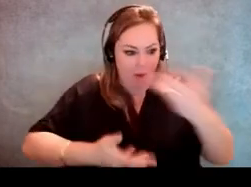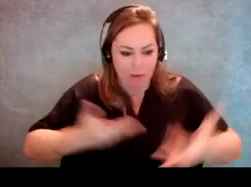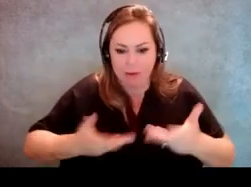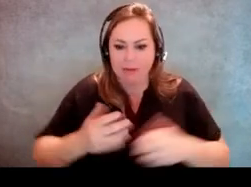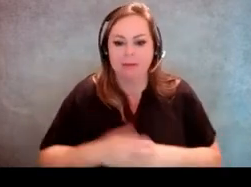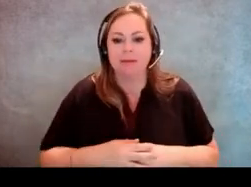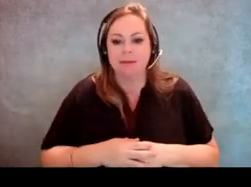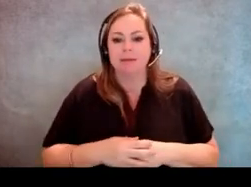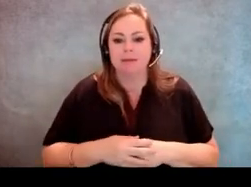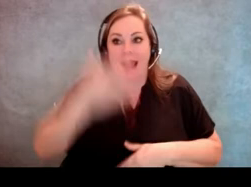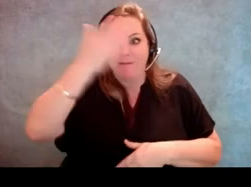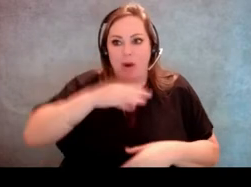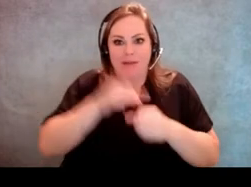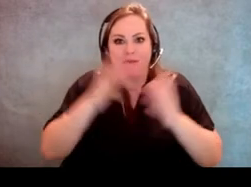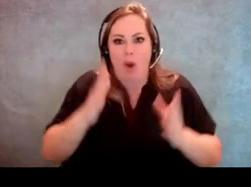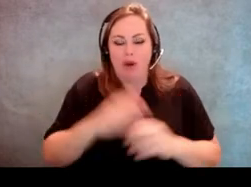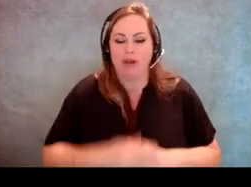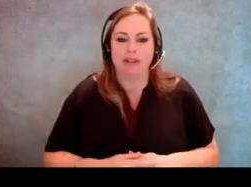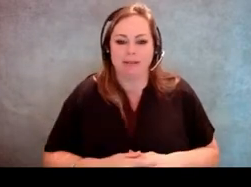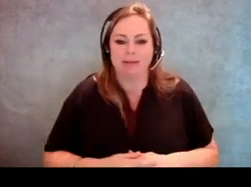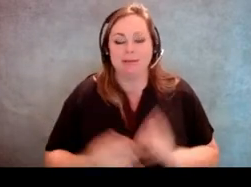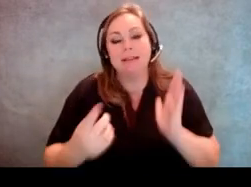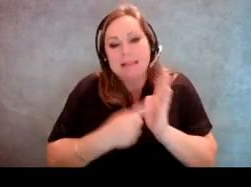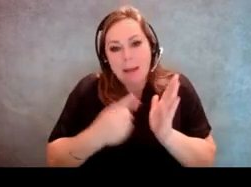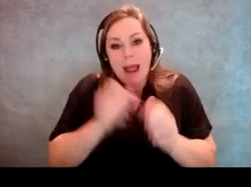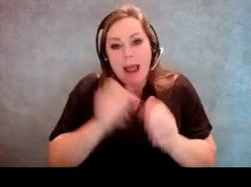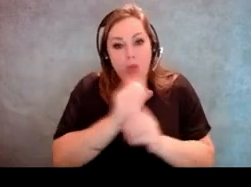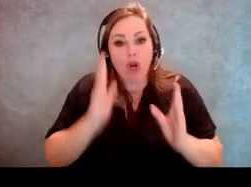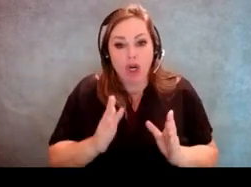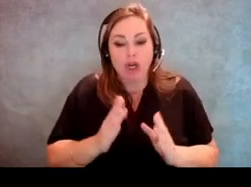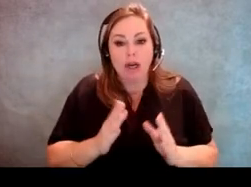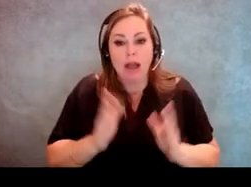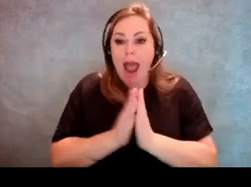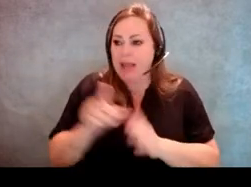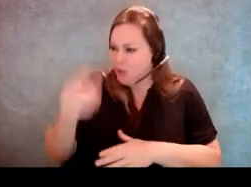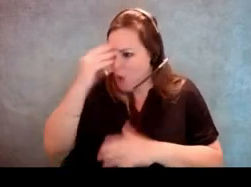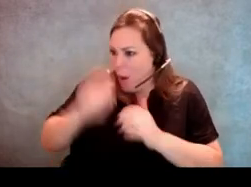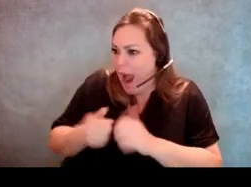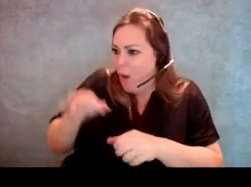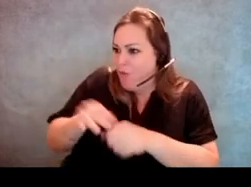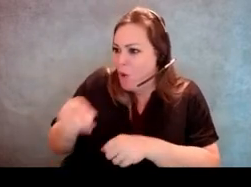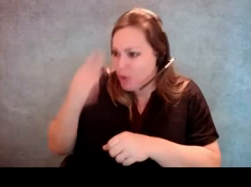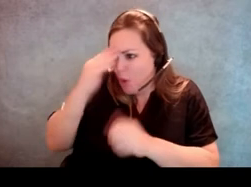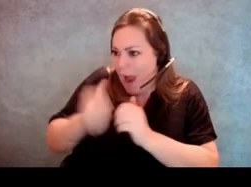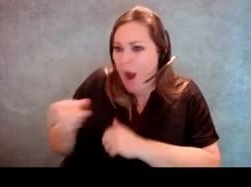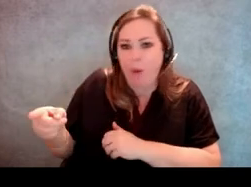[Molly Broadway] Around in front of the voter. And sometimes there are election workers who ask voters if they know how to use this stuff,